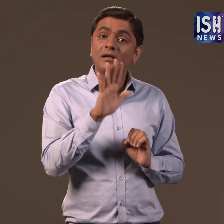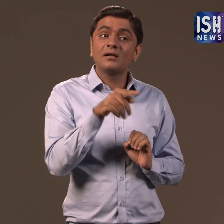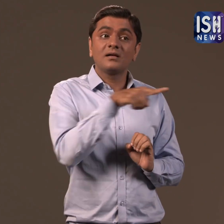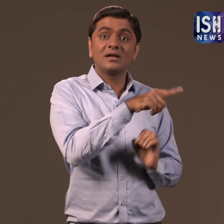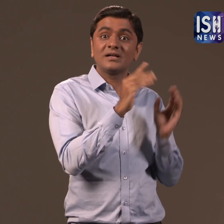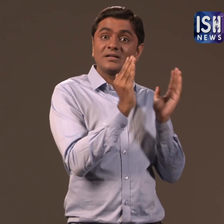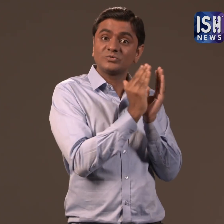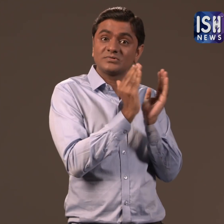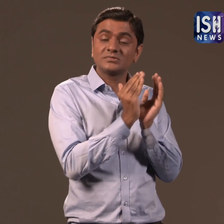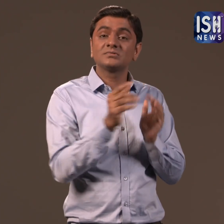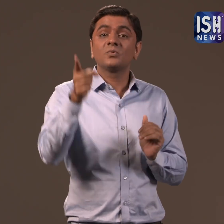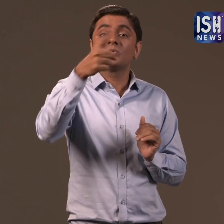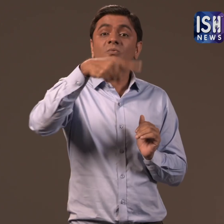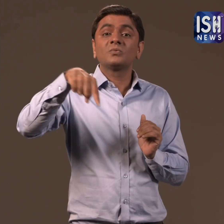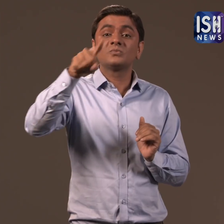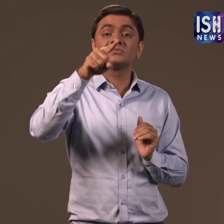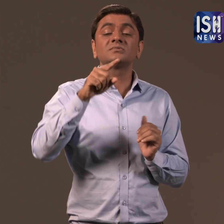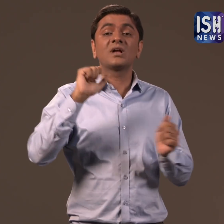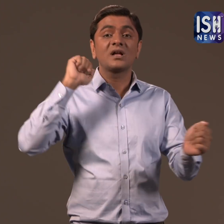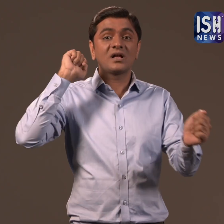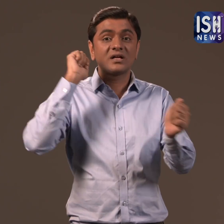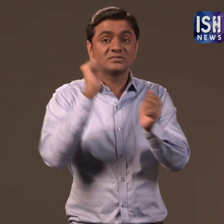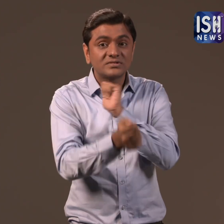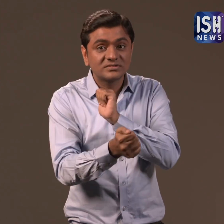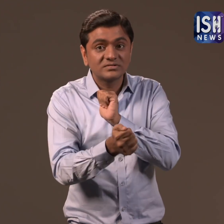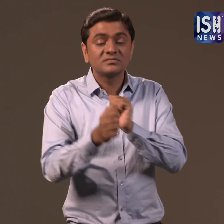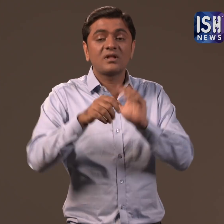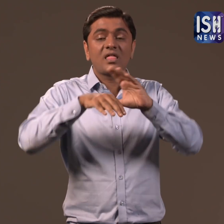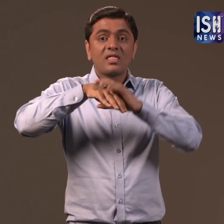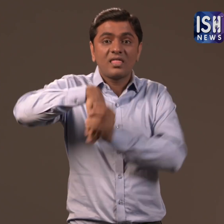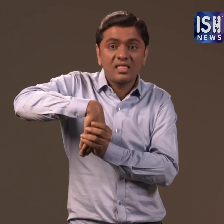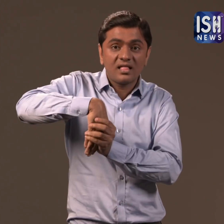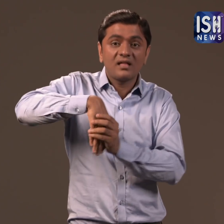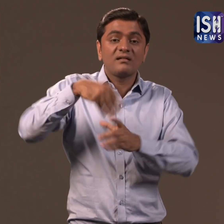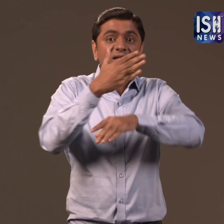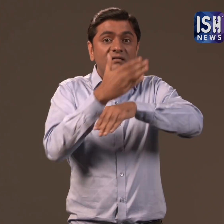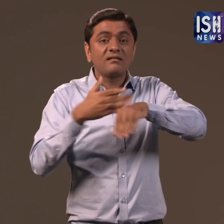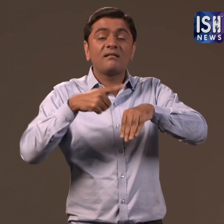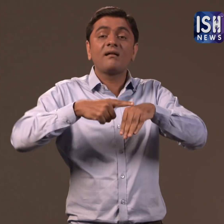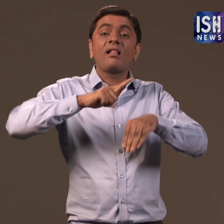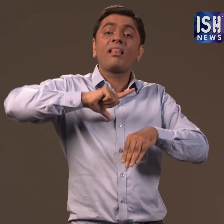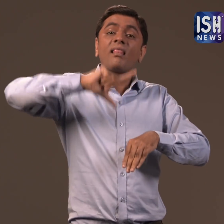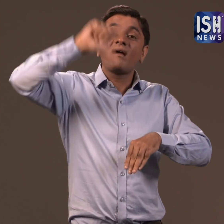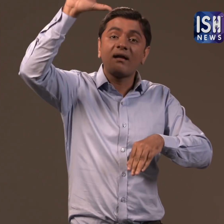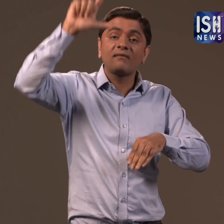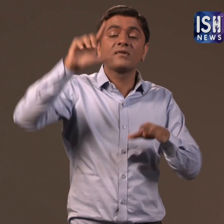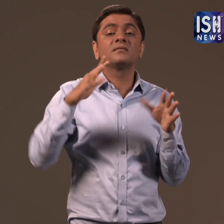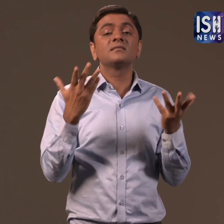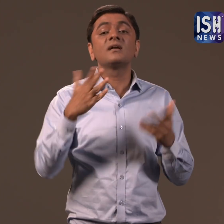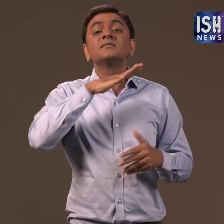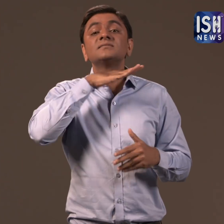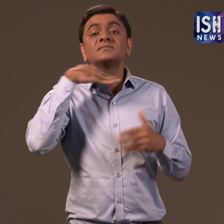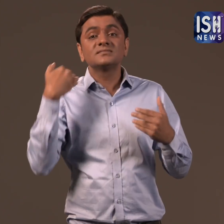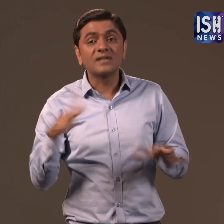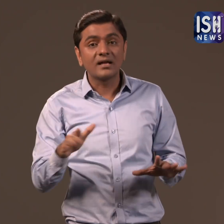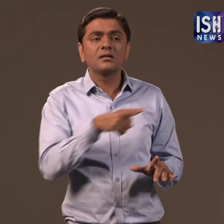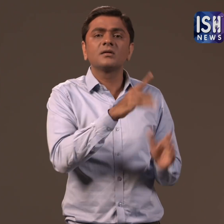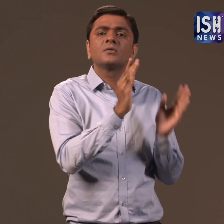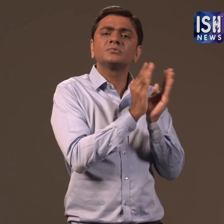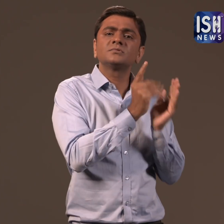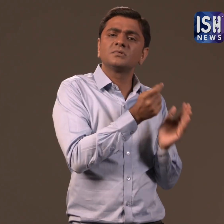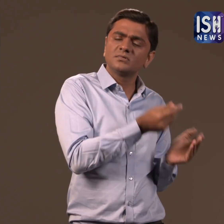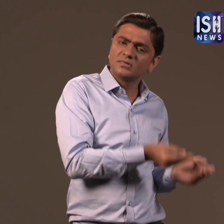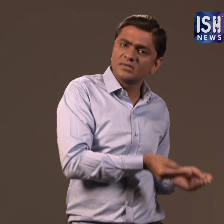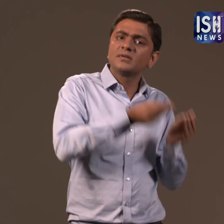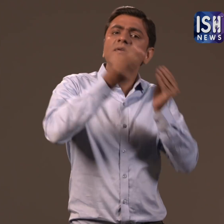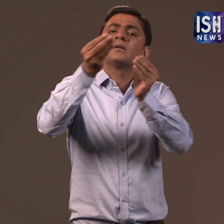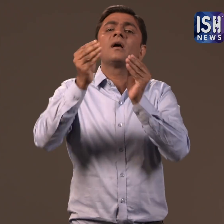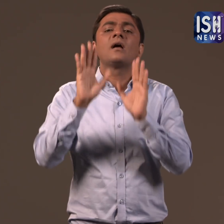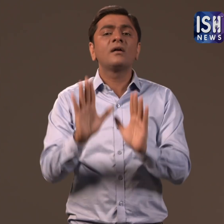The travel insurance will provide financial protection against accidental death and total permanent disability.